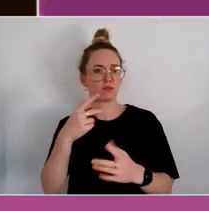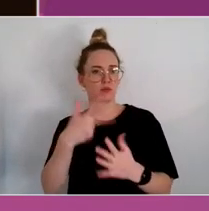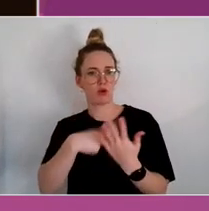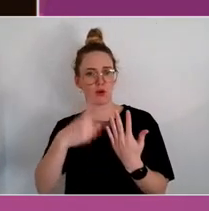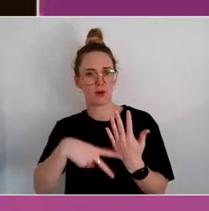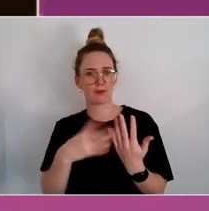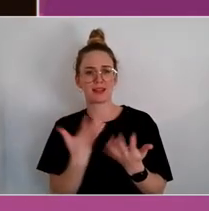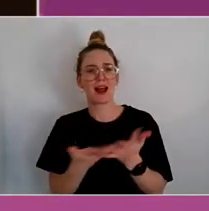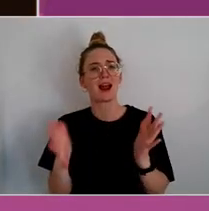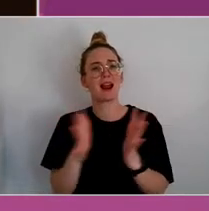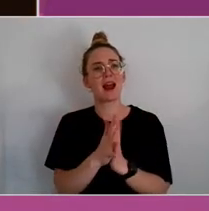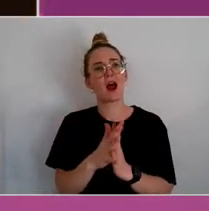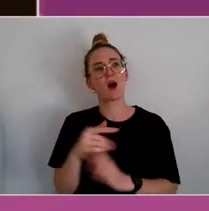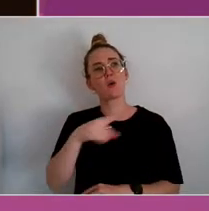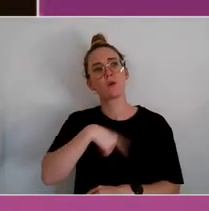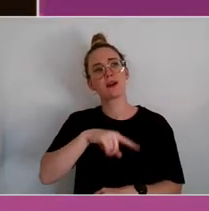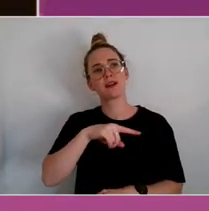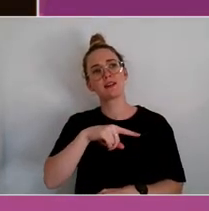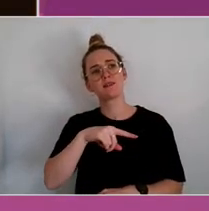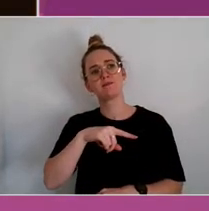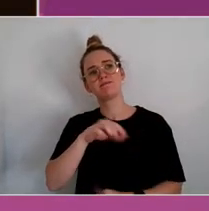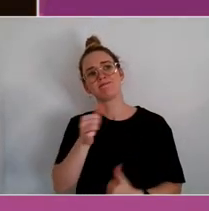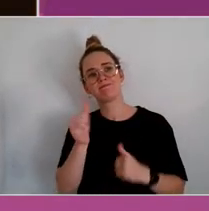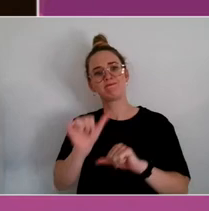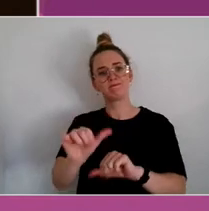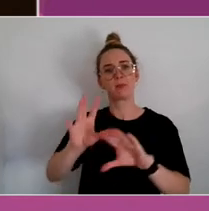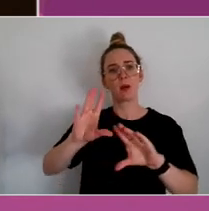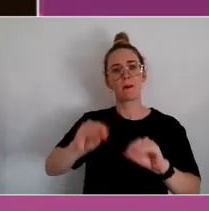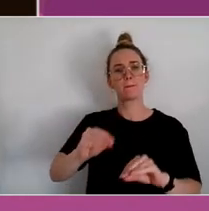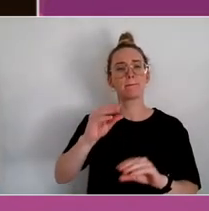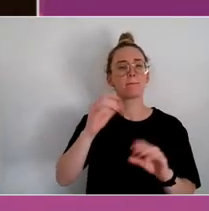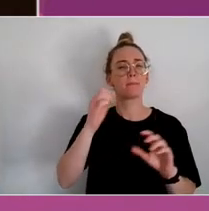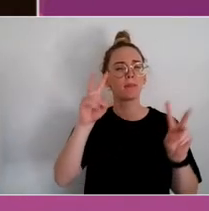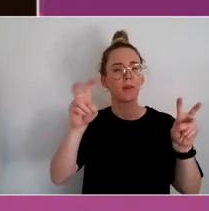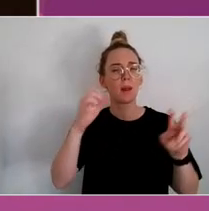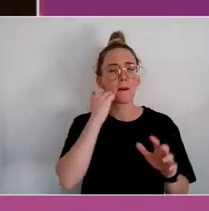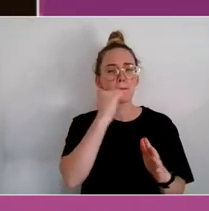cladding, my new favourite phase?